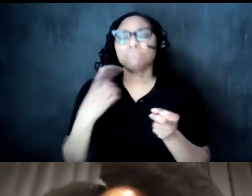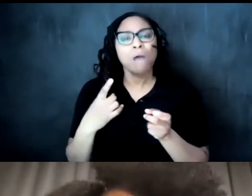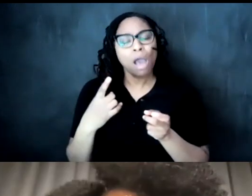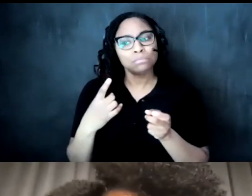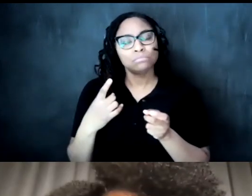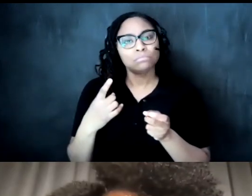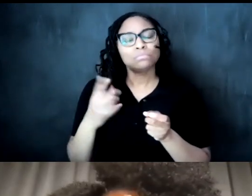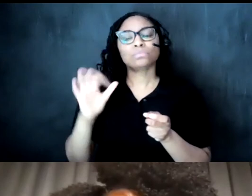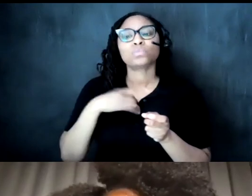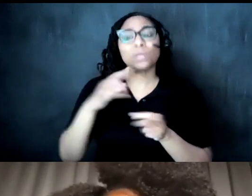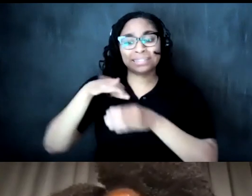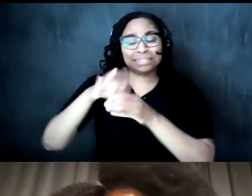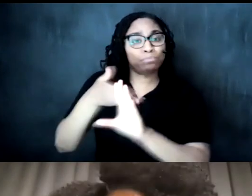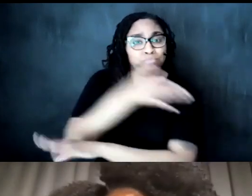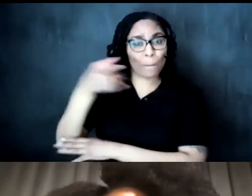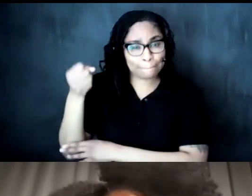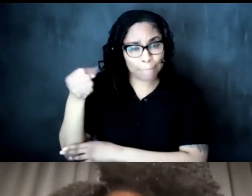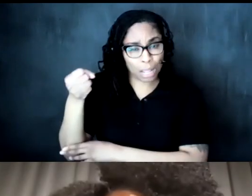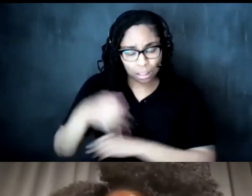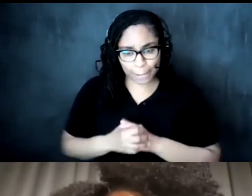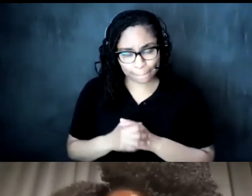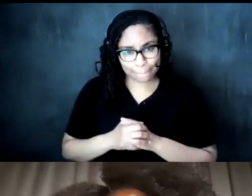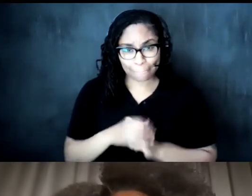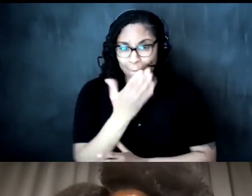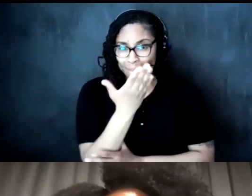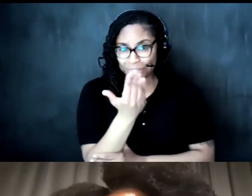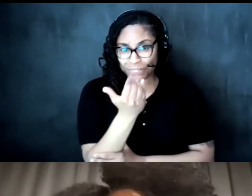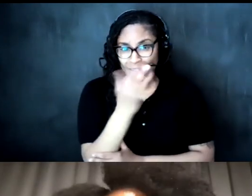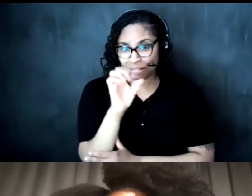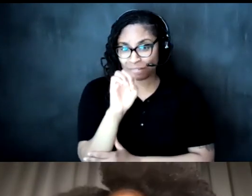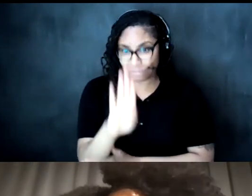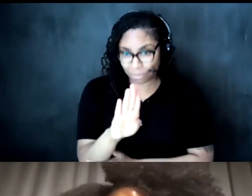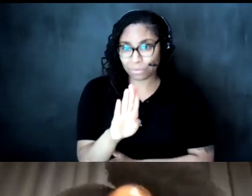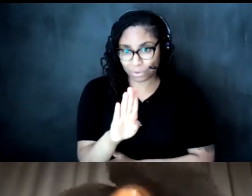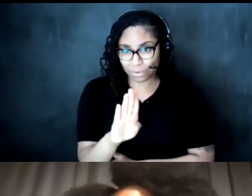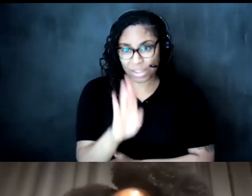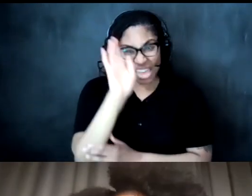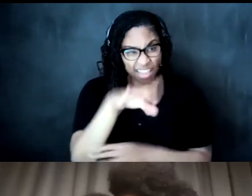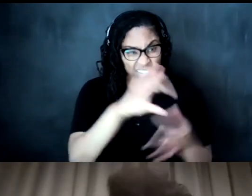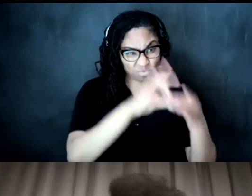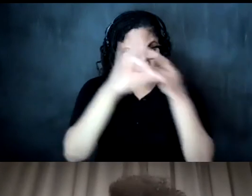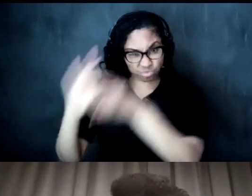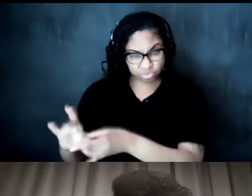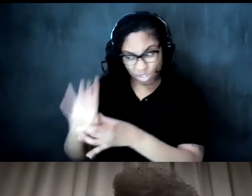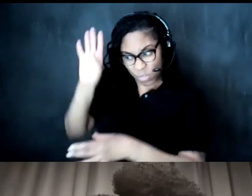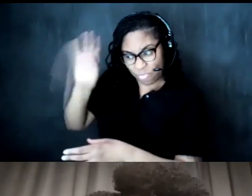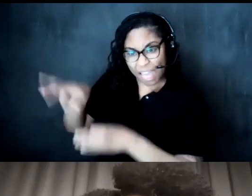milk um so is the 15th of february particularly relevant to the to tea ceremony yes the 15th of